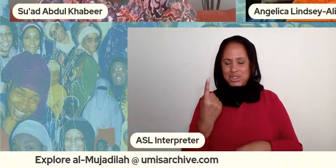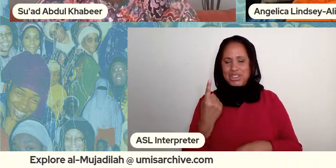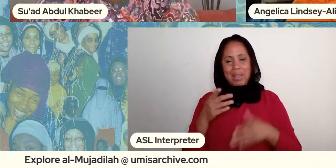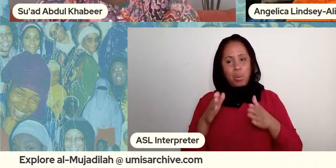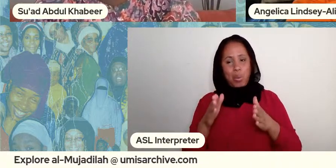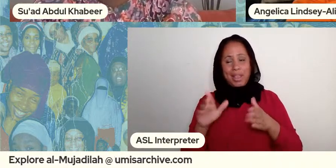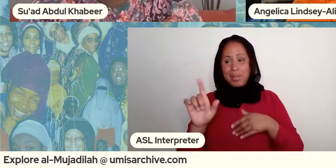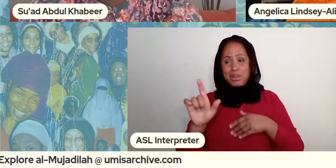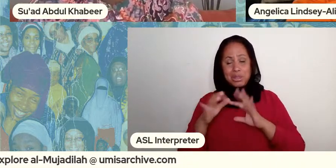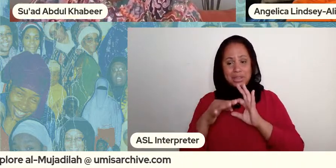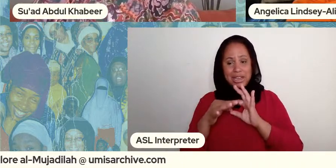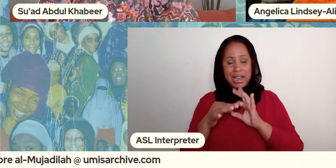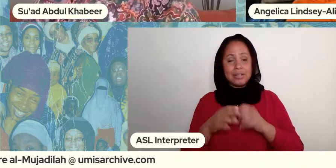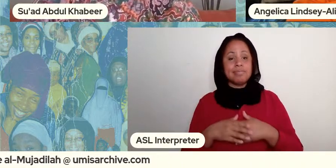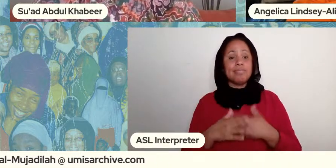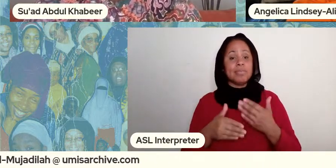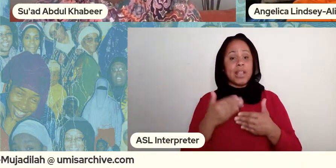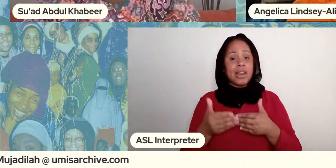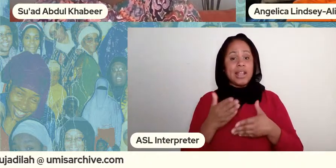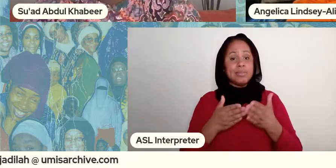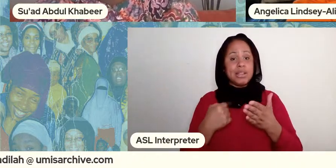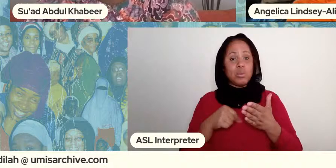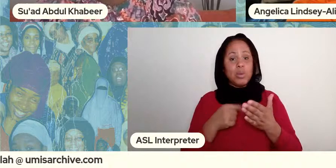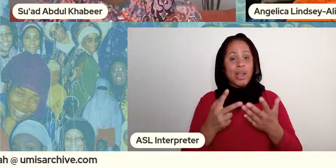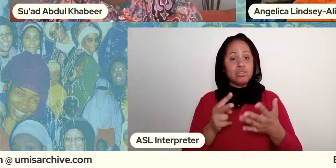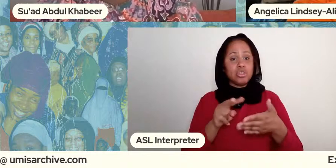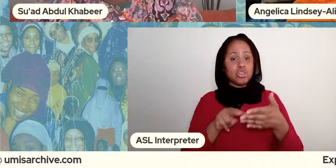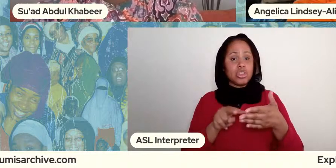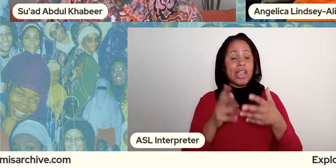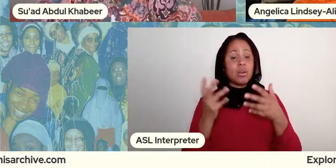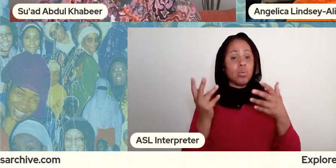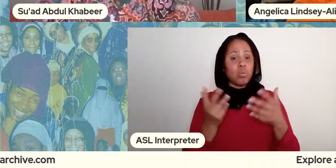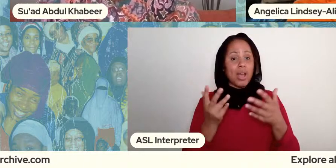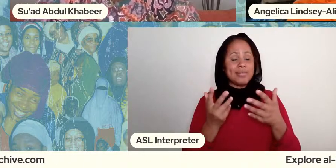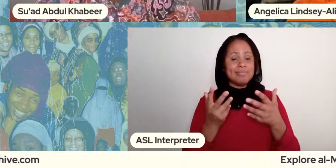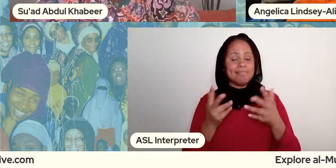um the next piece that we wanted to sort of look at was the piece called marital contract